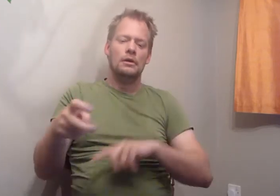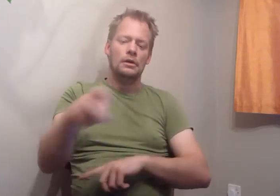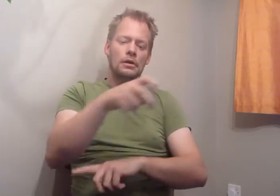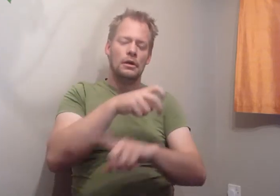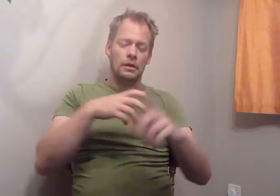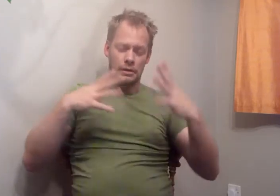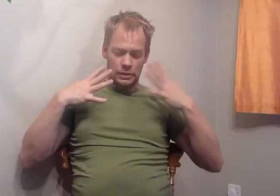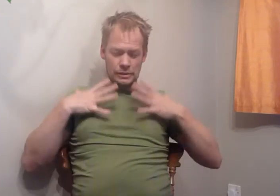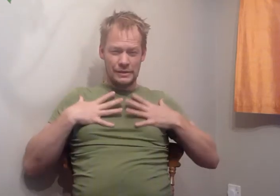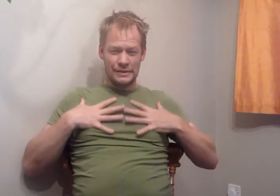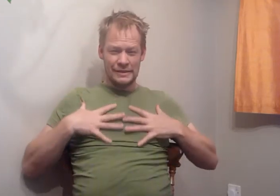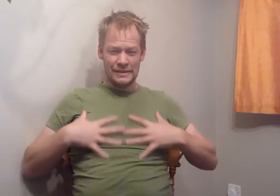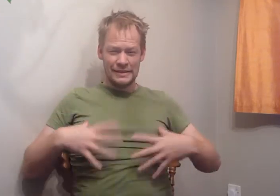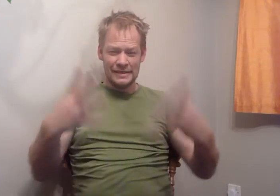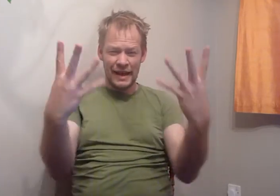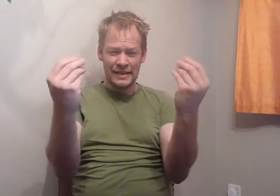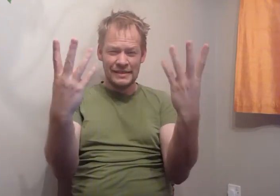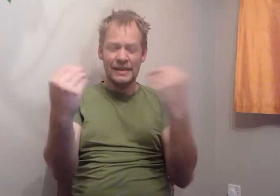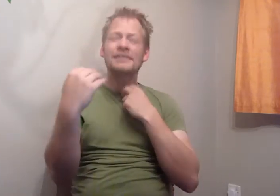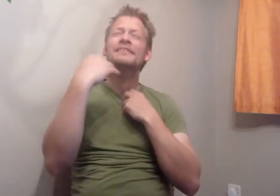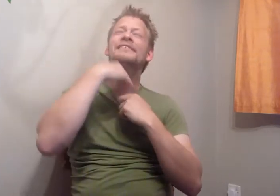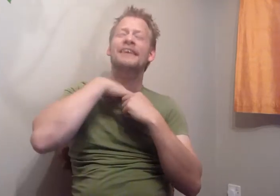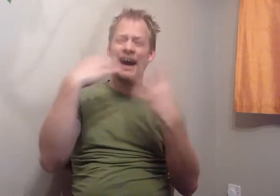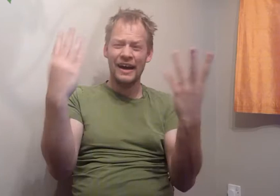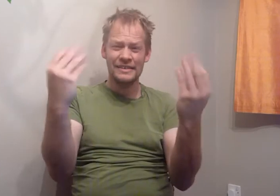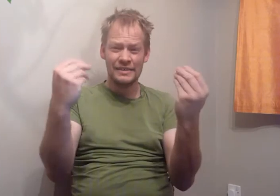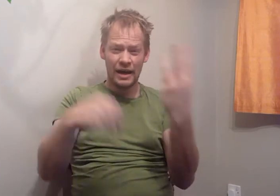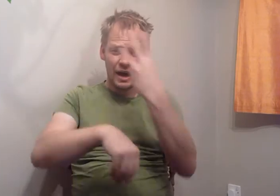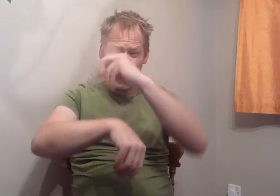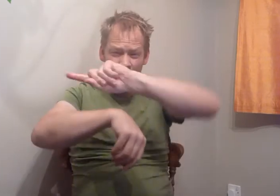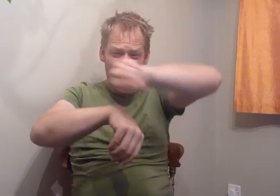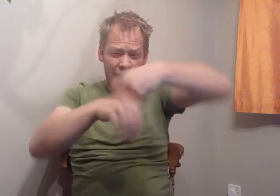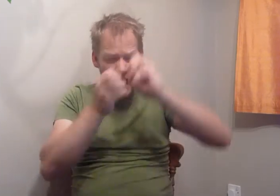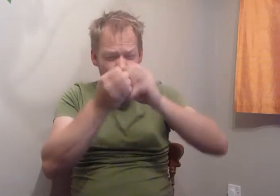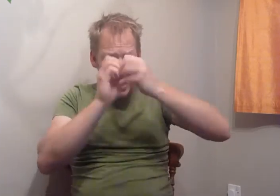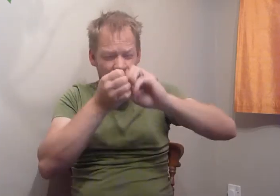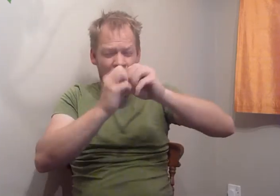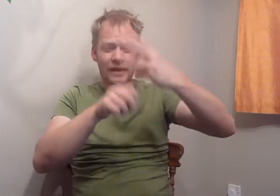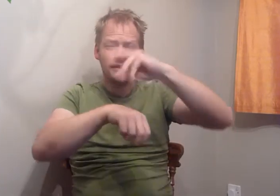When he climbed back to the cockpit he was soaked to the skin. It had taken him three hours to fix it.